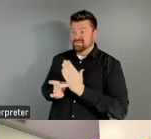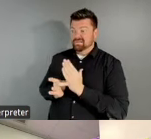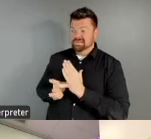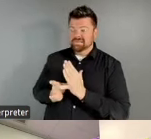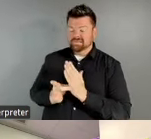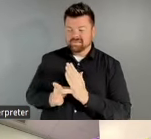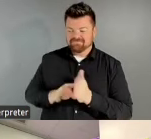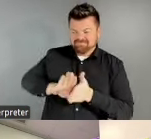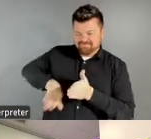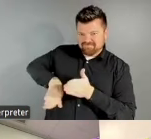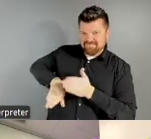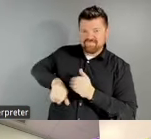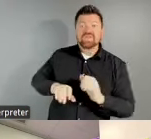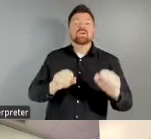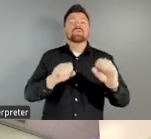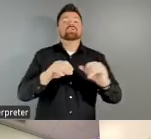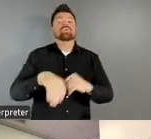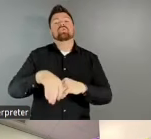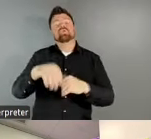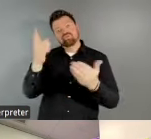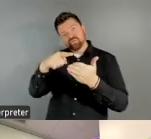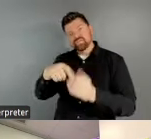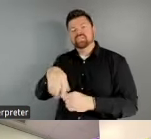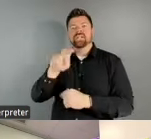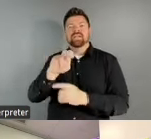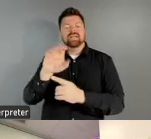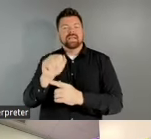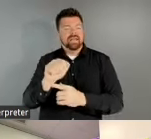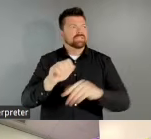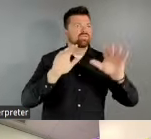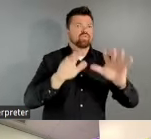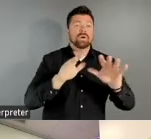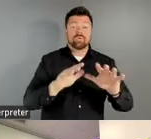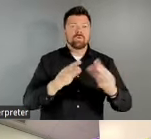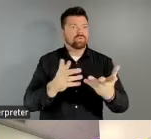NEA is doing is really well-timed, and we're really grateful that this is happening. And